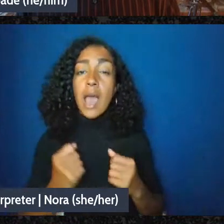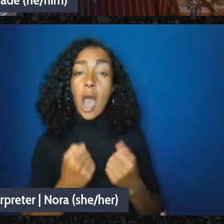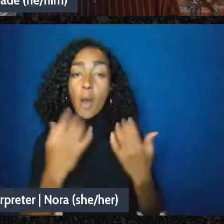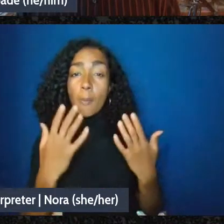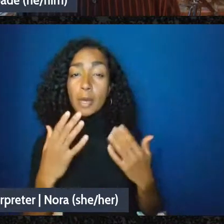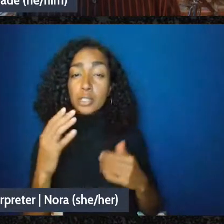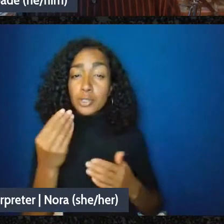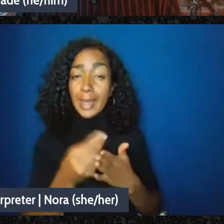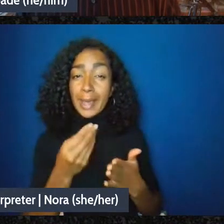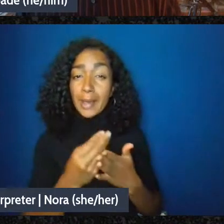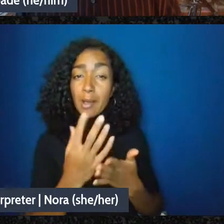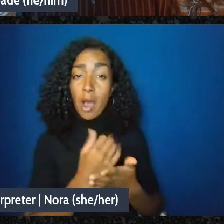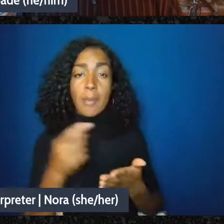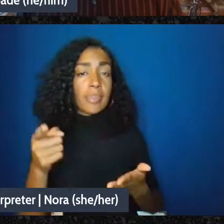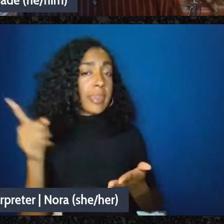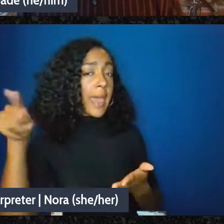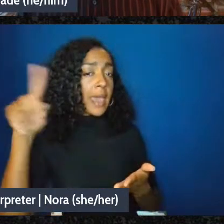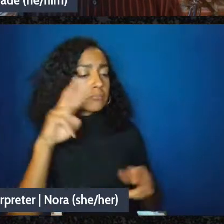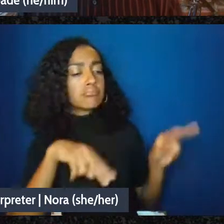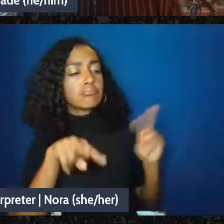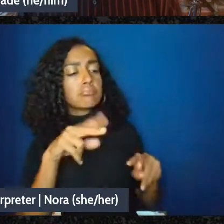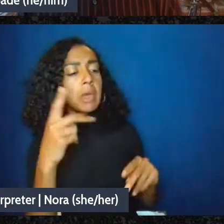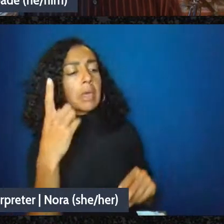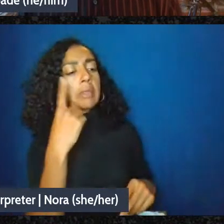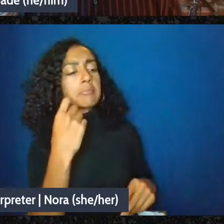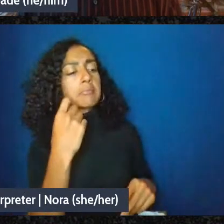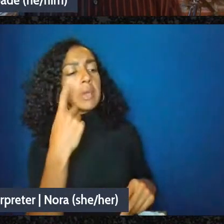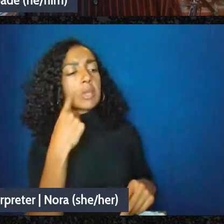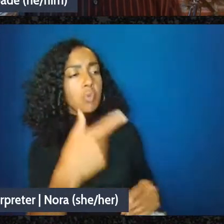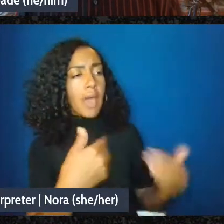compared to the other income on your tax return, that may affect the amount of time